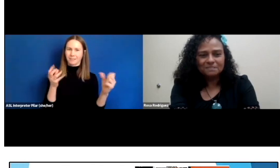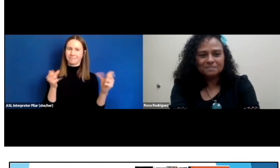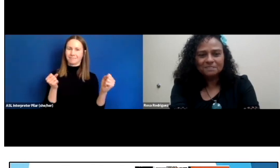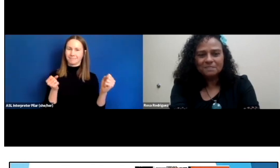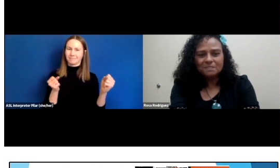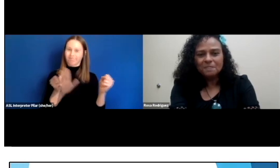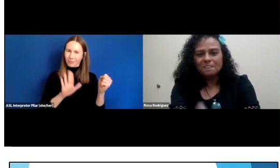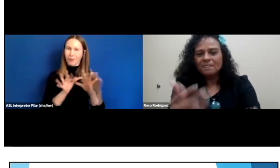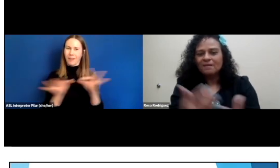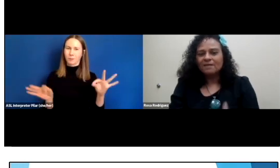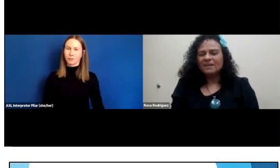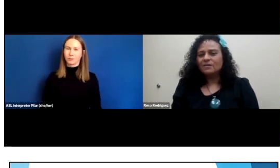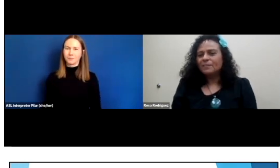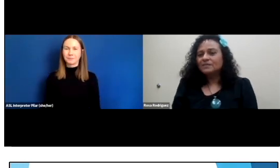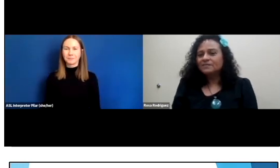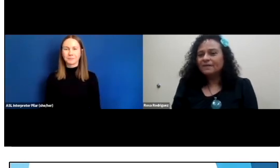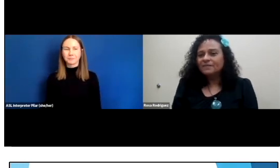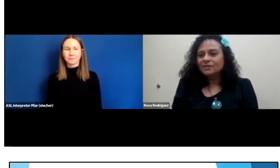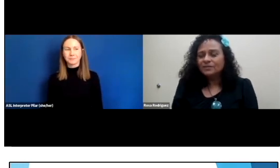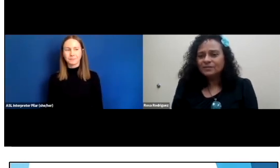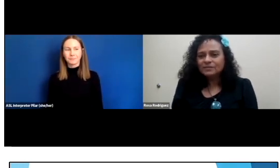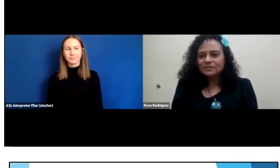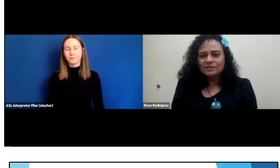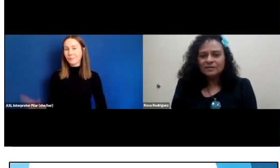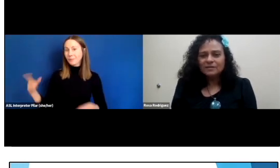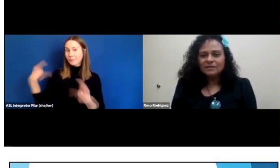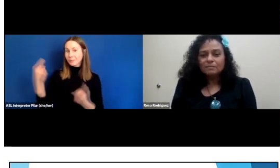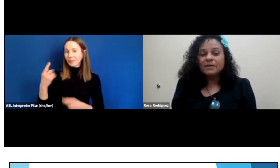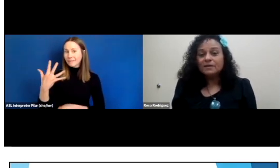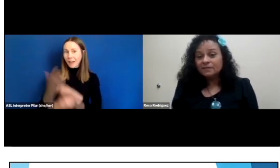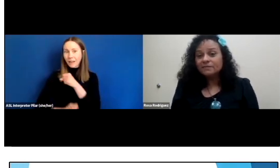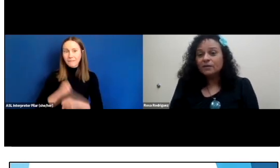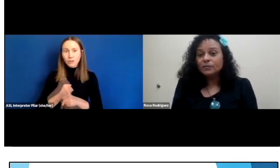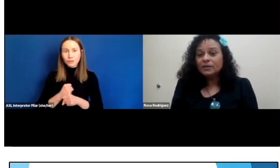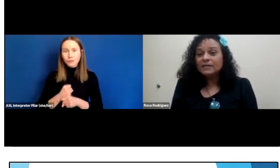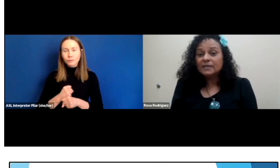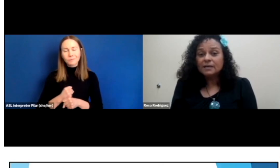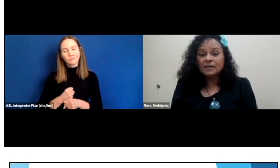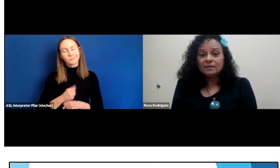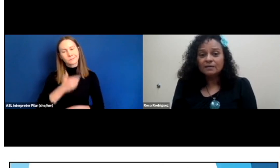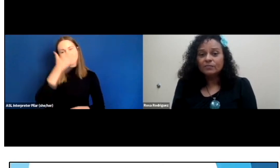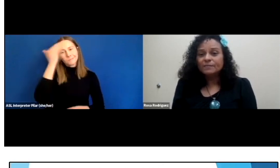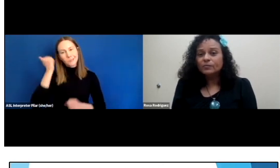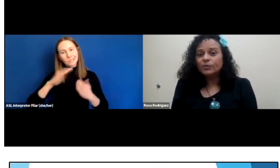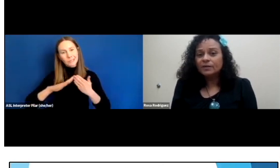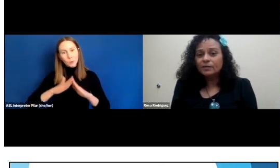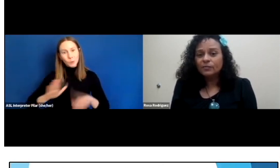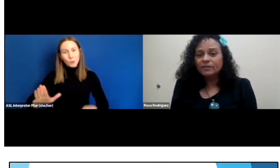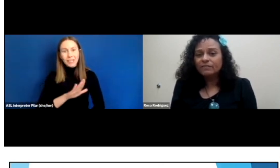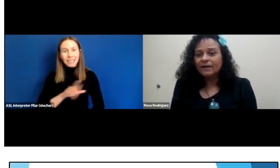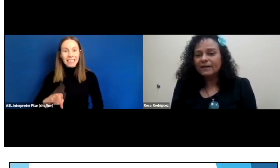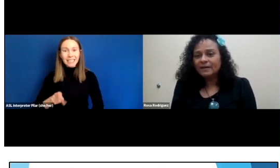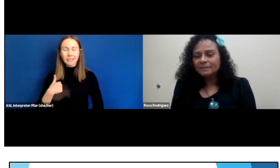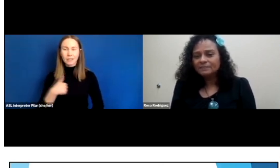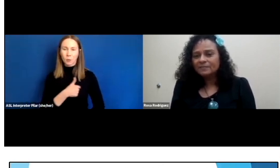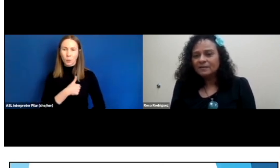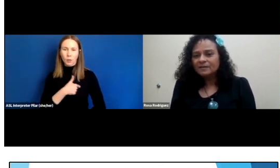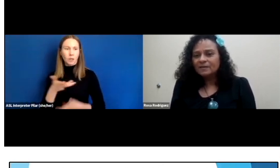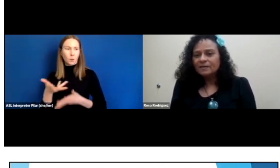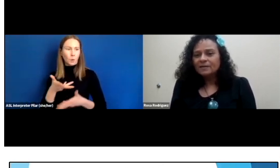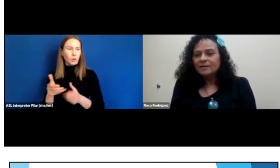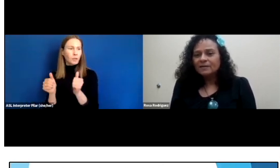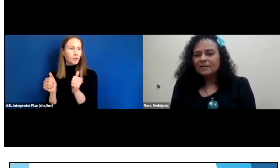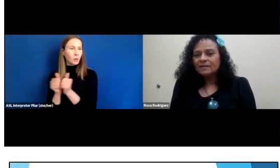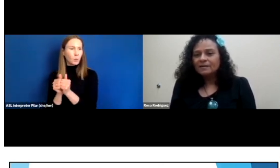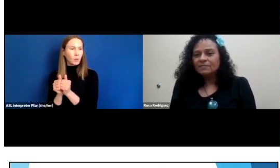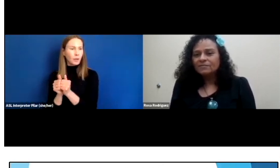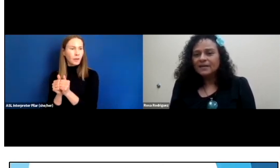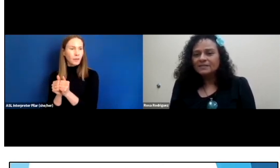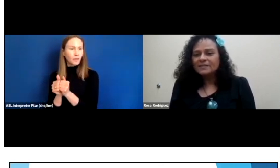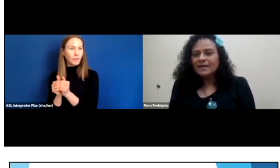In the past five years, because of community needs, we've been working with VITA, V-I-T-A,